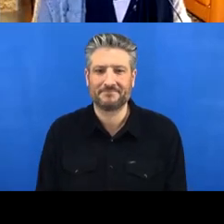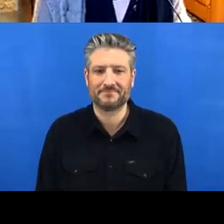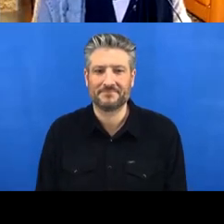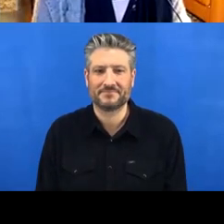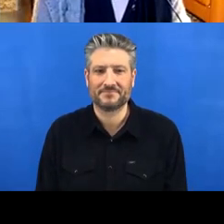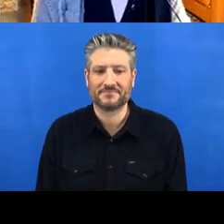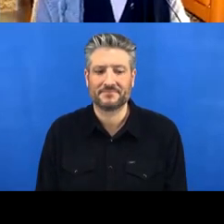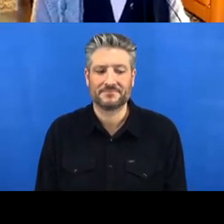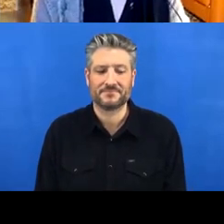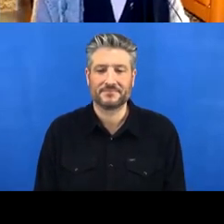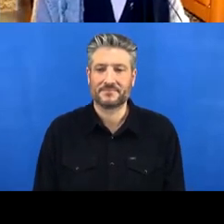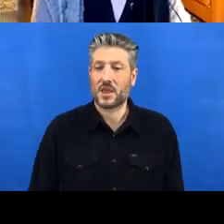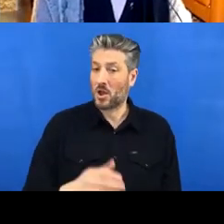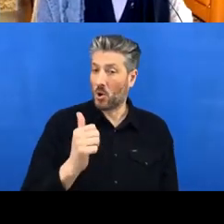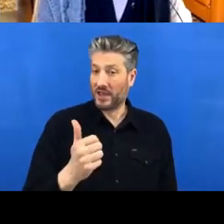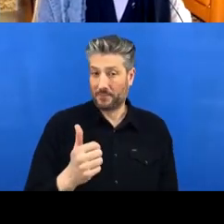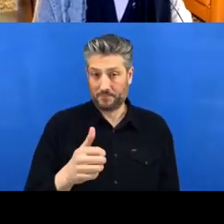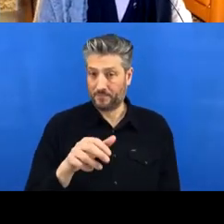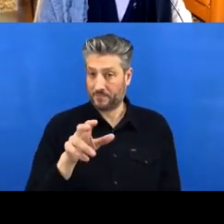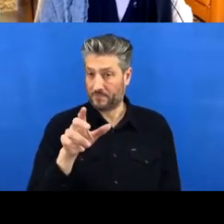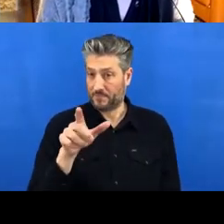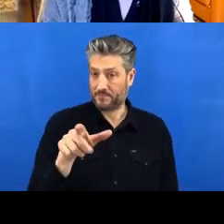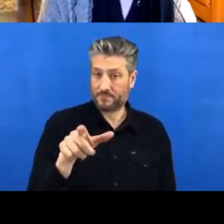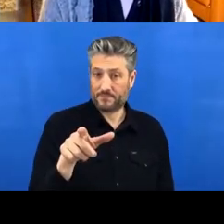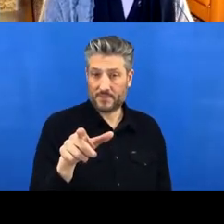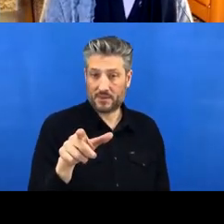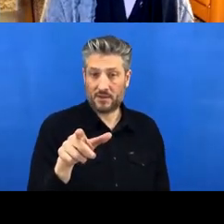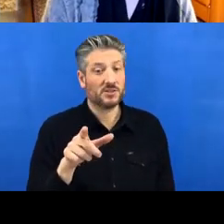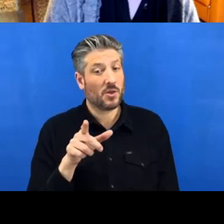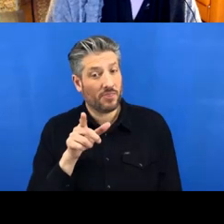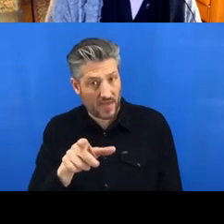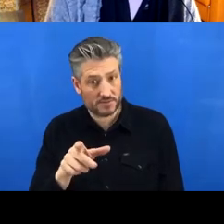Okay, so those are all the steps that you need to do.